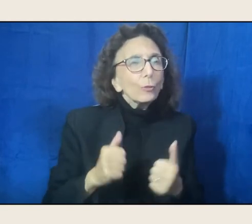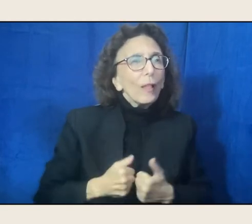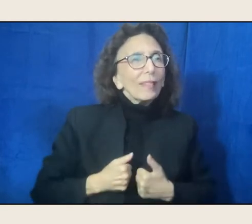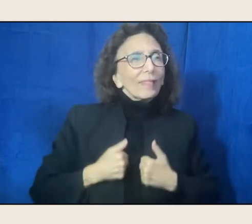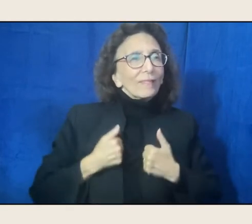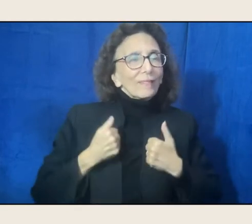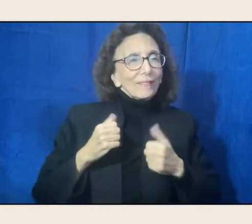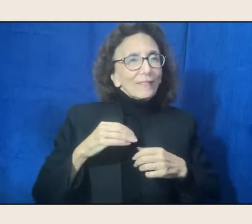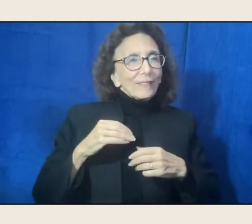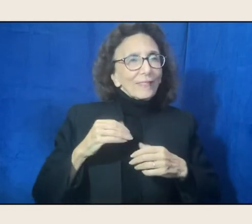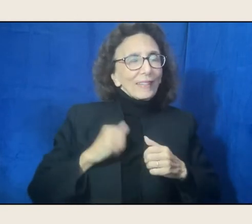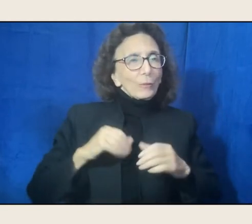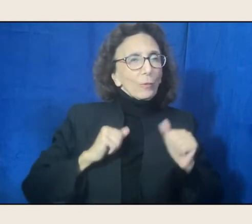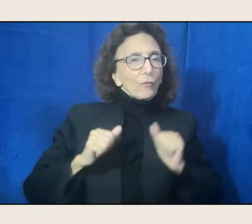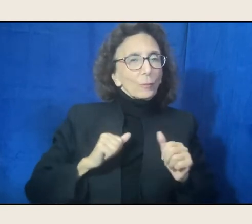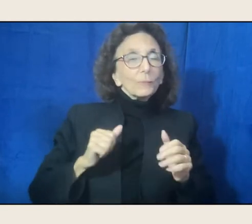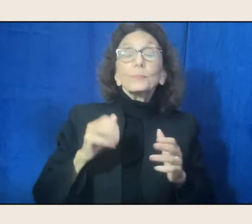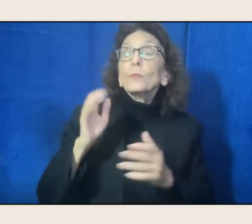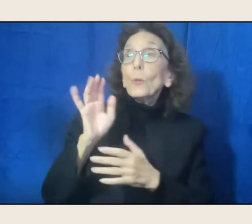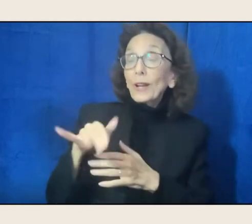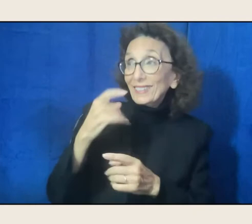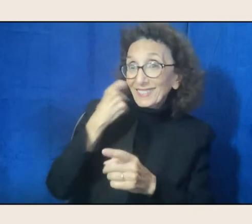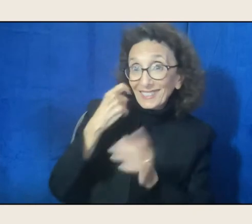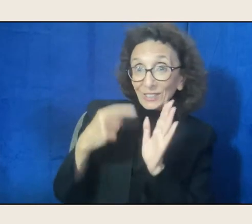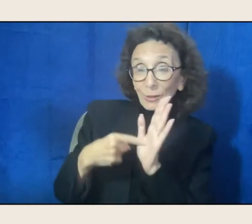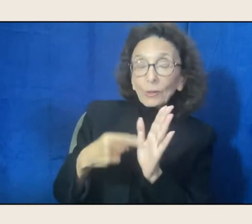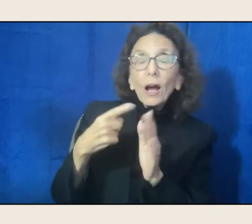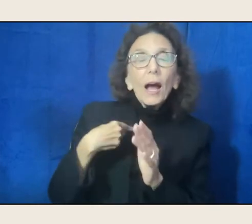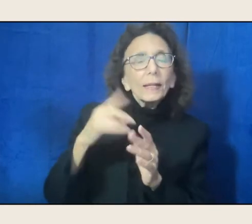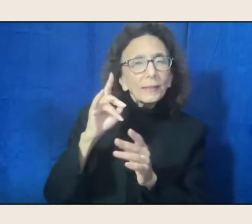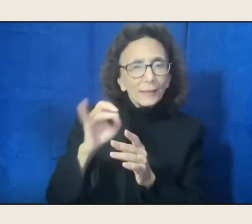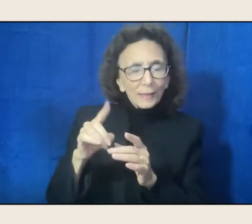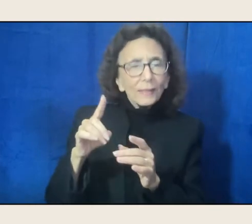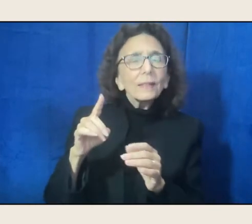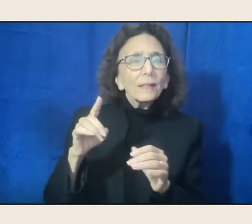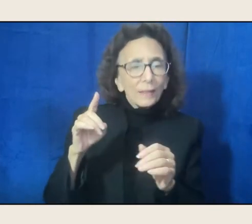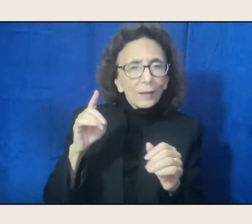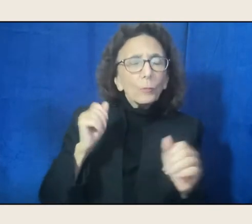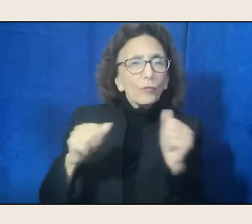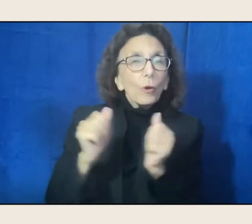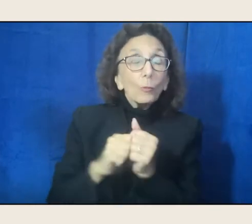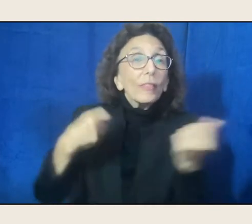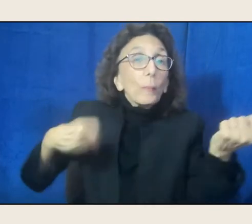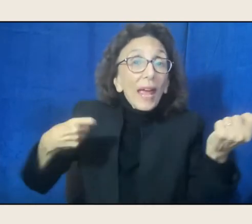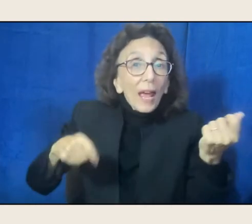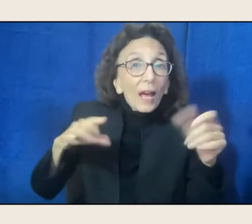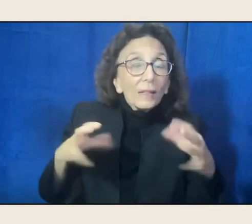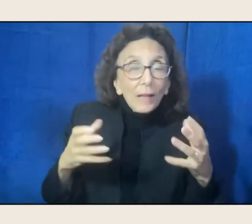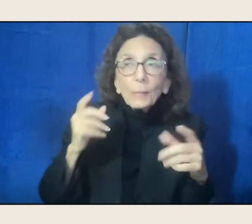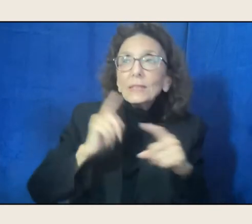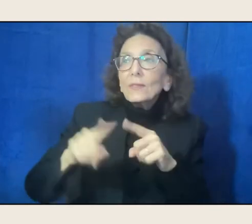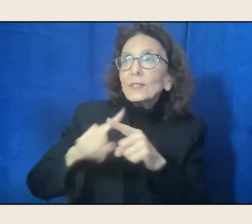That piece came about because I performed a lot with a band. Different people, I play with Larry quite a bit,